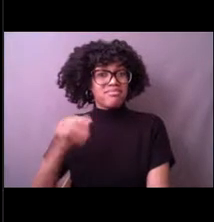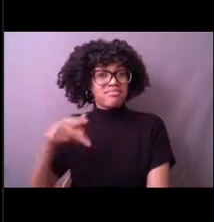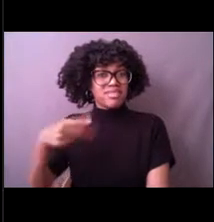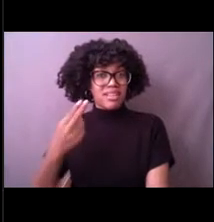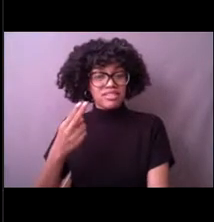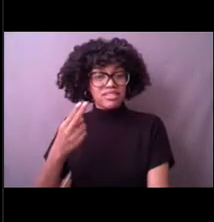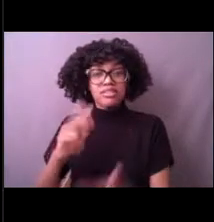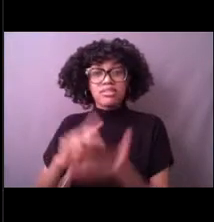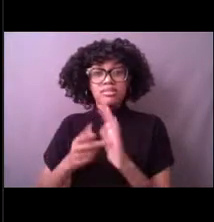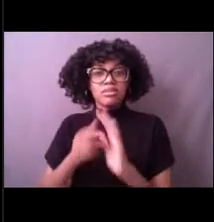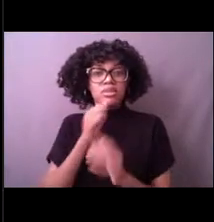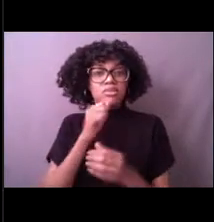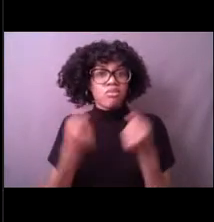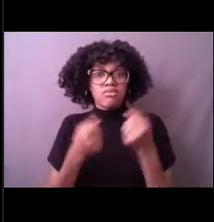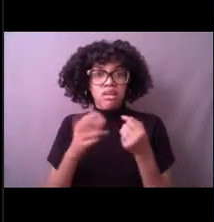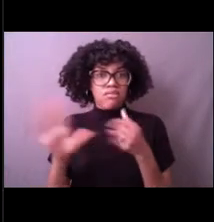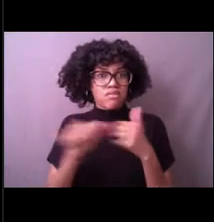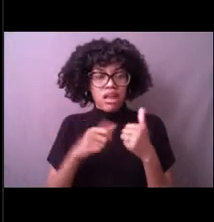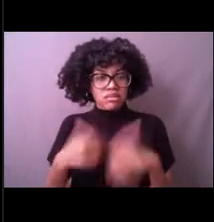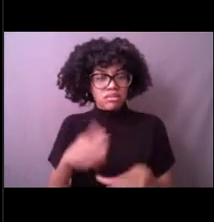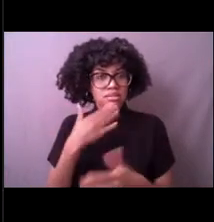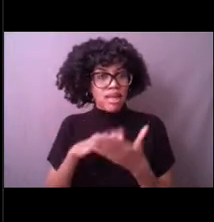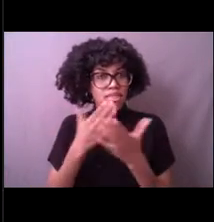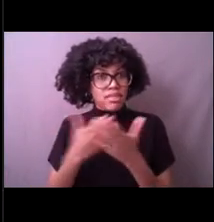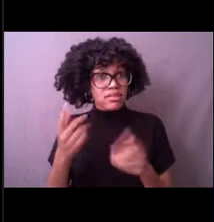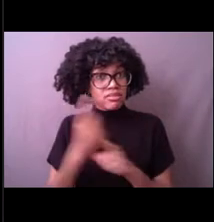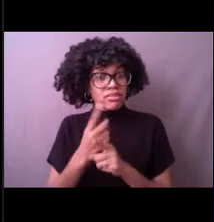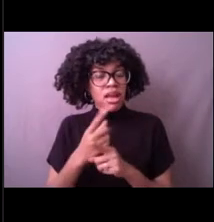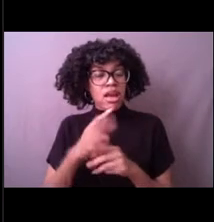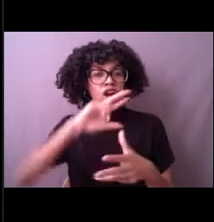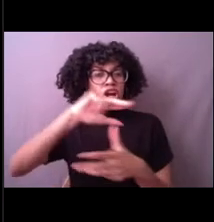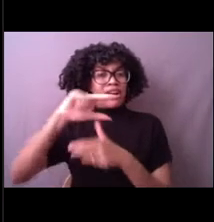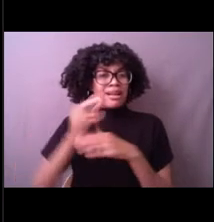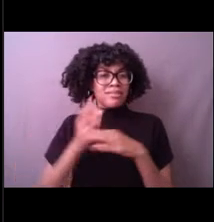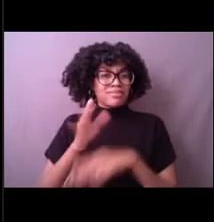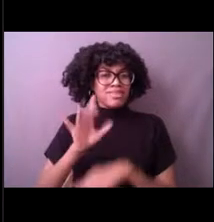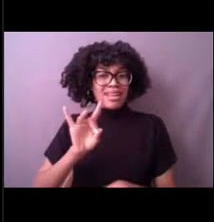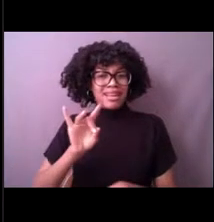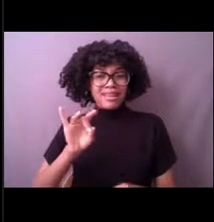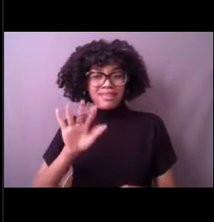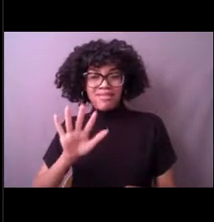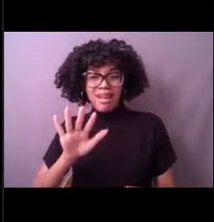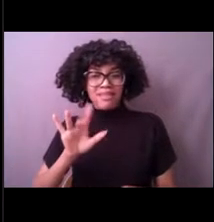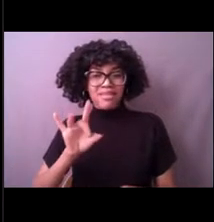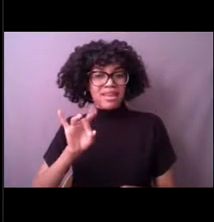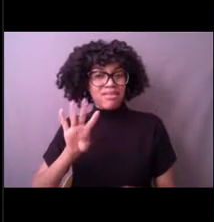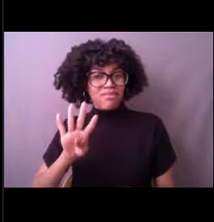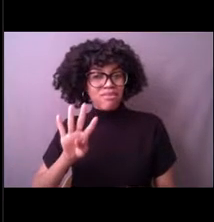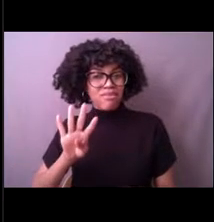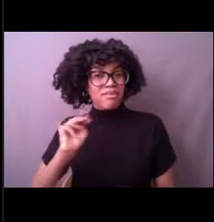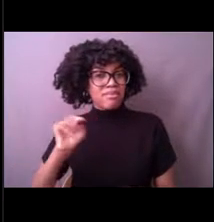The maximum wind gust we saw was 99 miles per hour. So we're just talking 100 miles per hour,